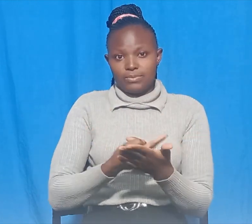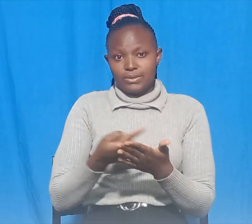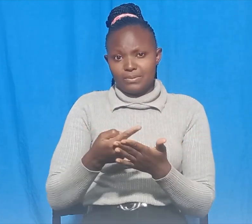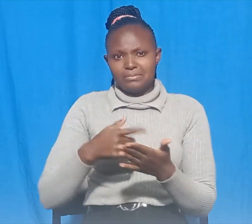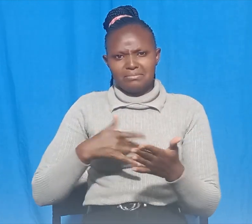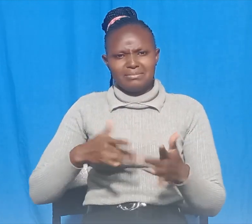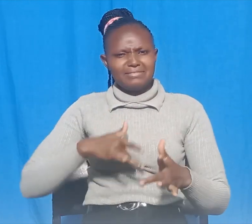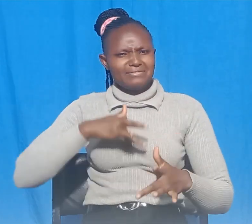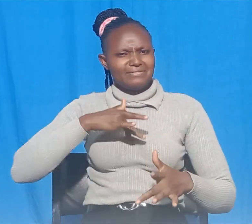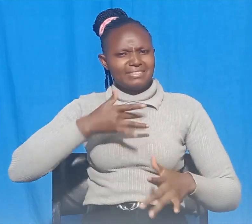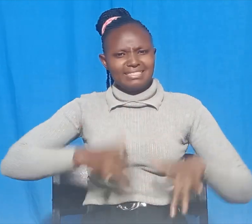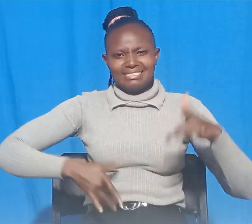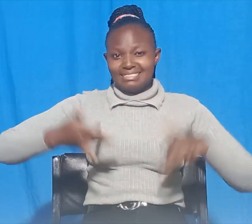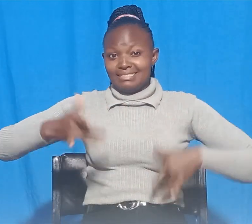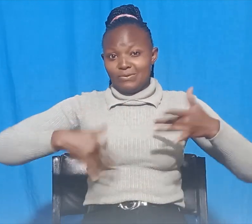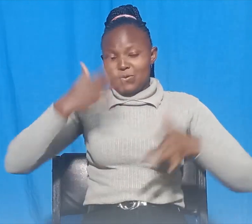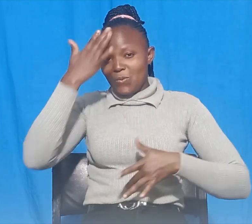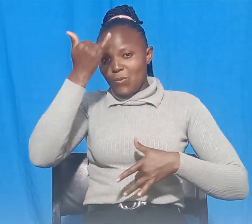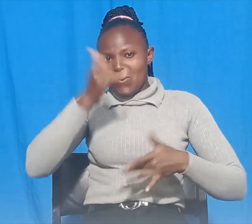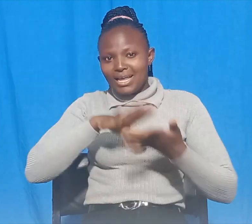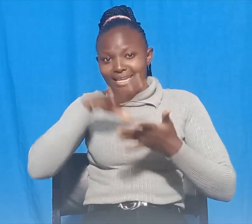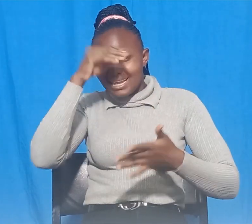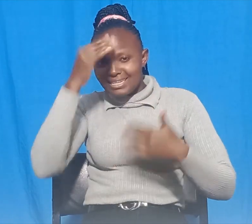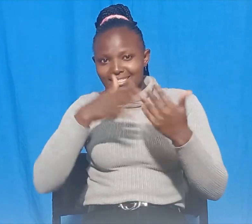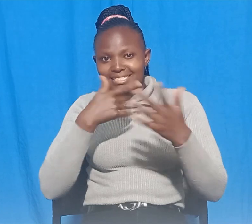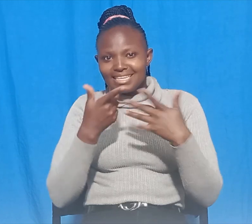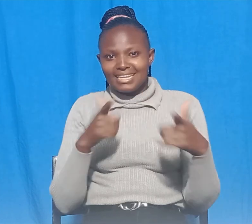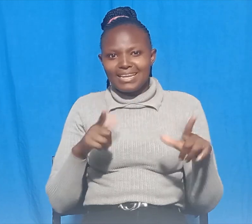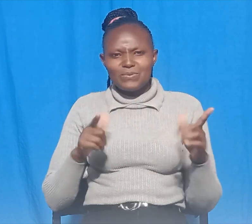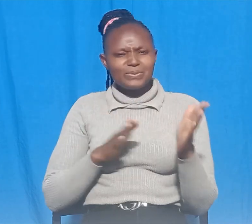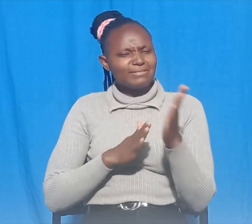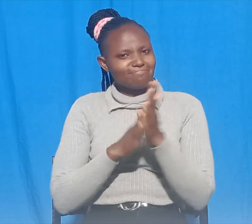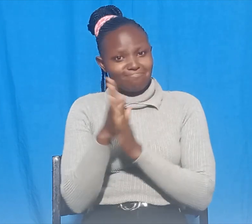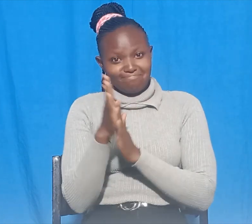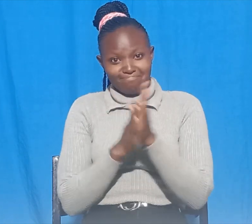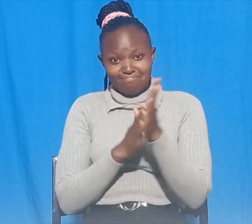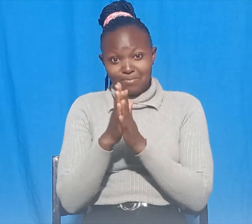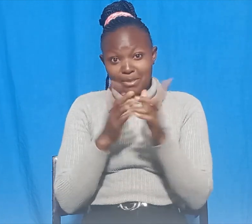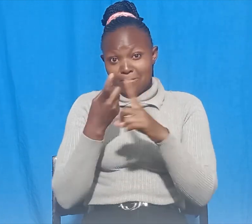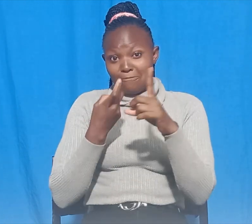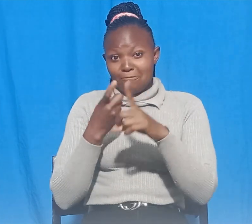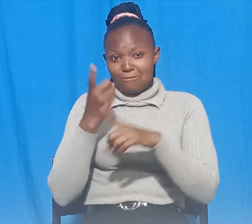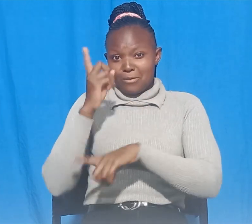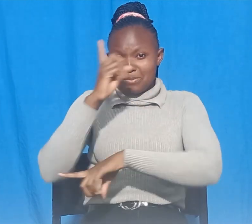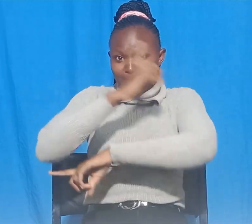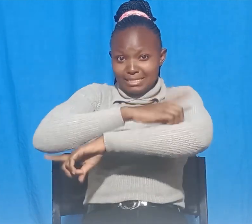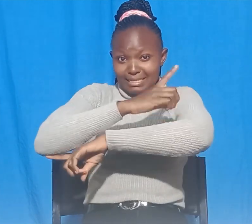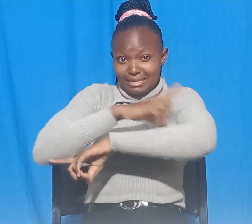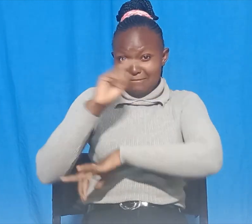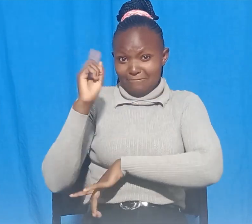learning s language has been a very interesting Journey since the first day I joined school